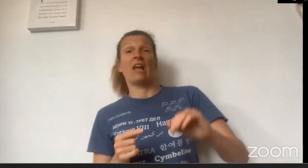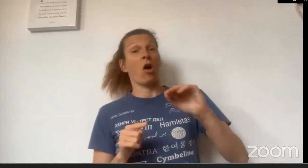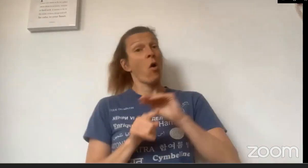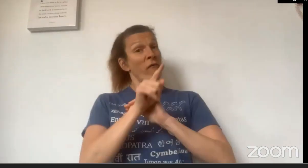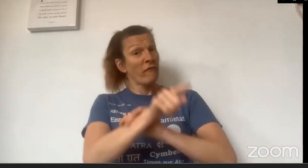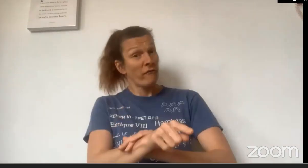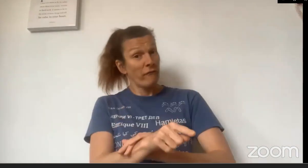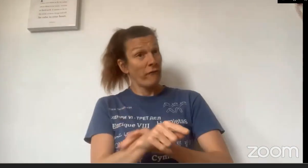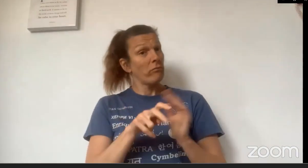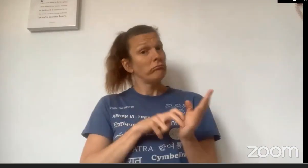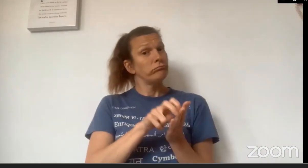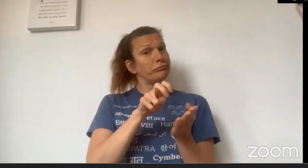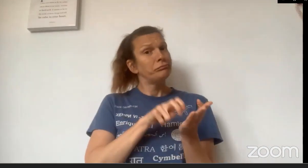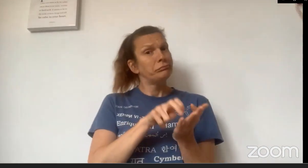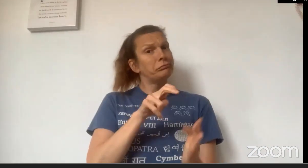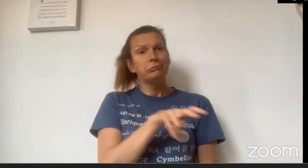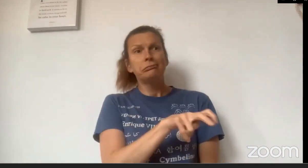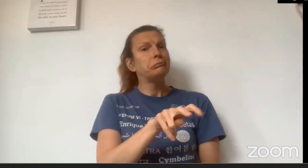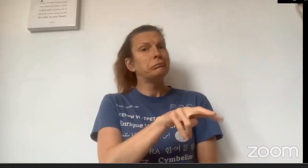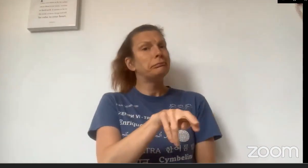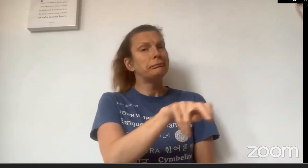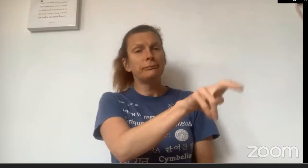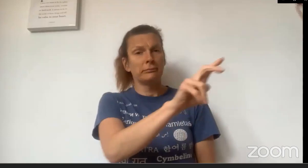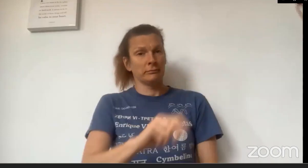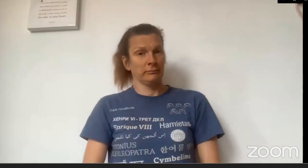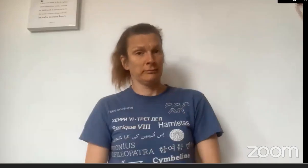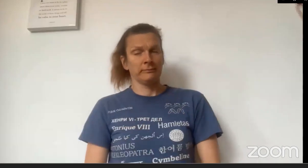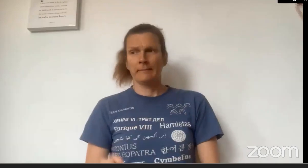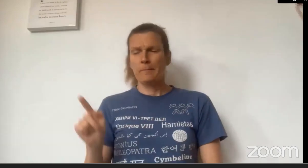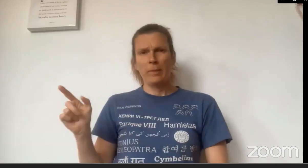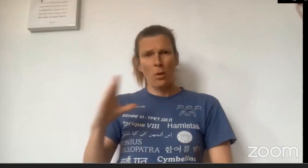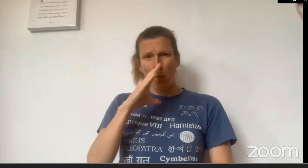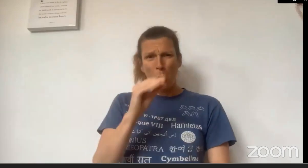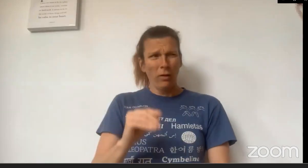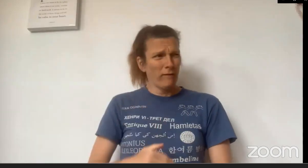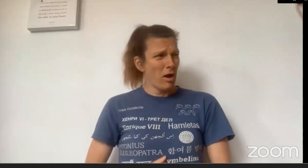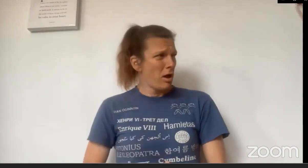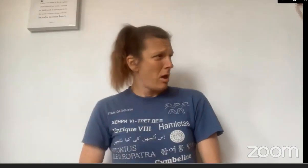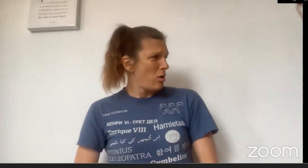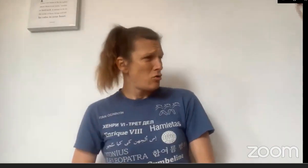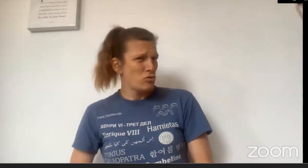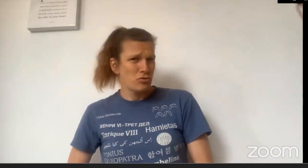So, off she went. Little Red Riding Hood carried on through the forest, but The